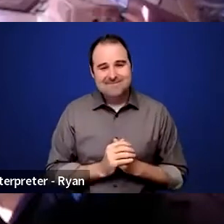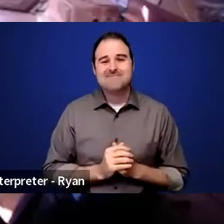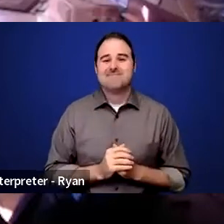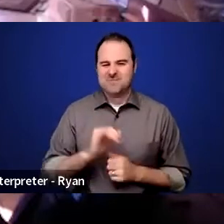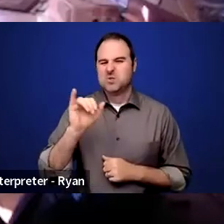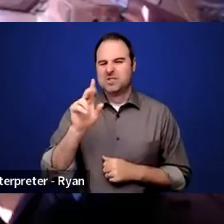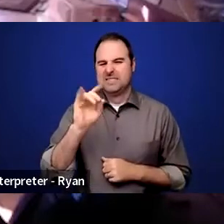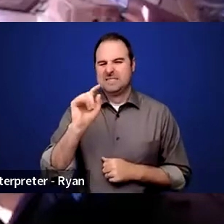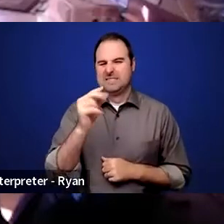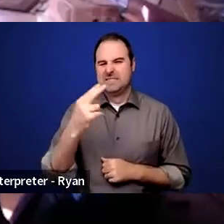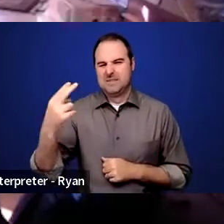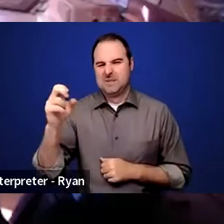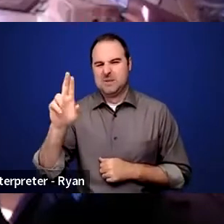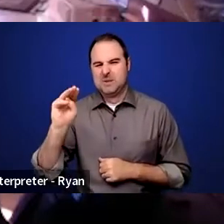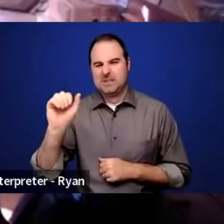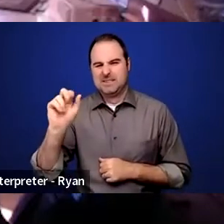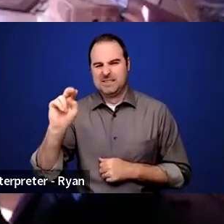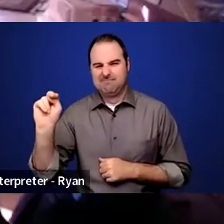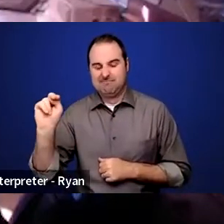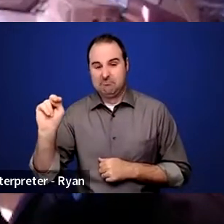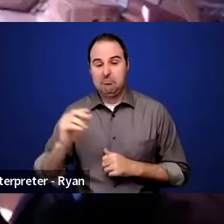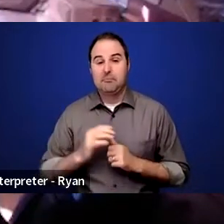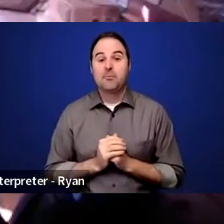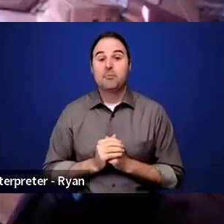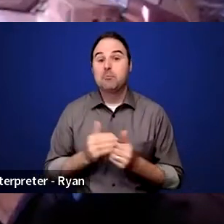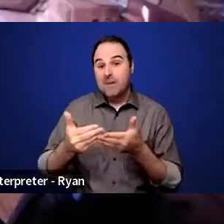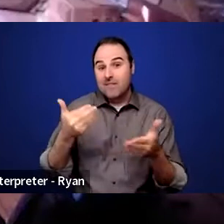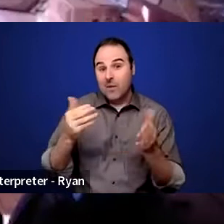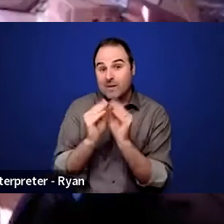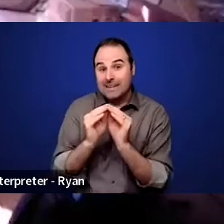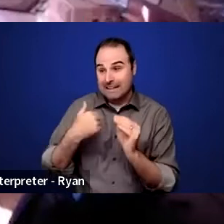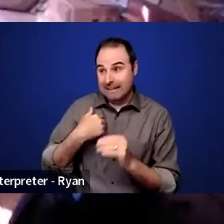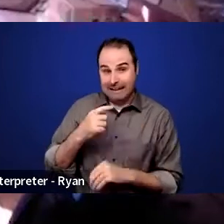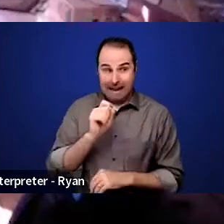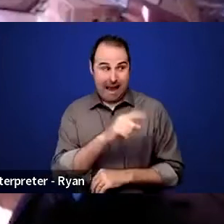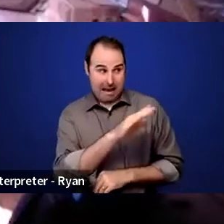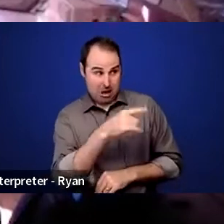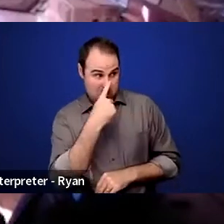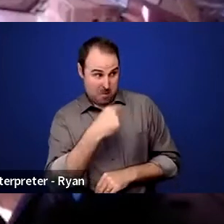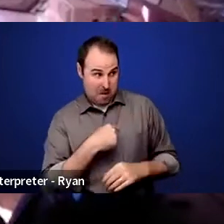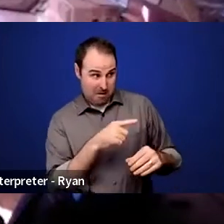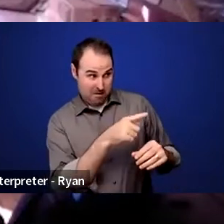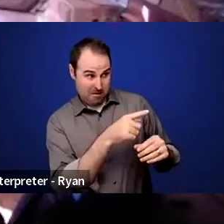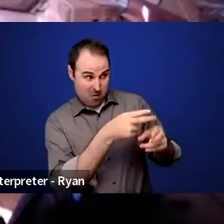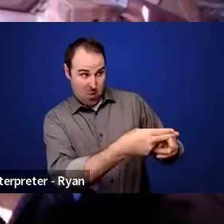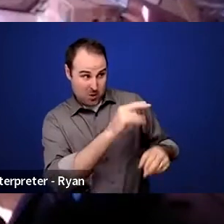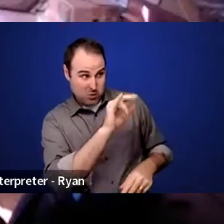I asked Judith if it was okay to refer to her as Judy. So I've been given permission, we can refer to her as Judy Heumann.